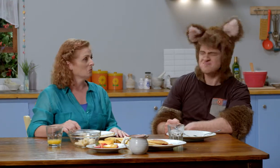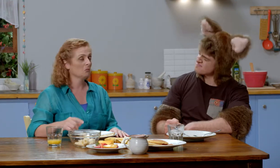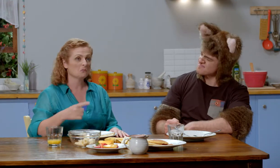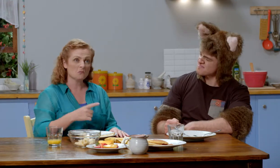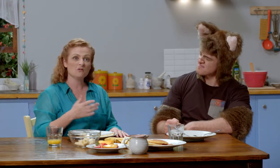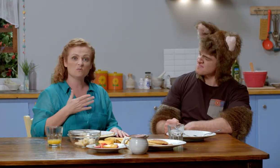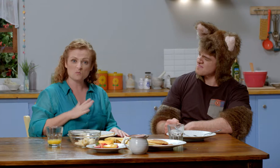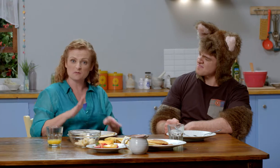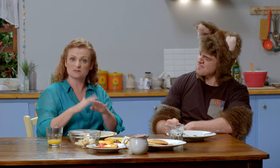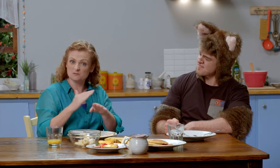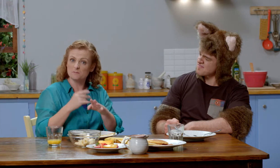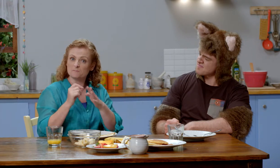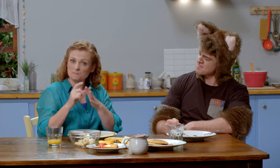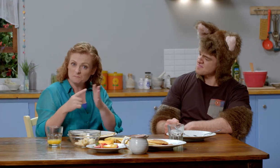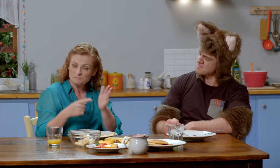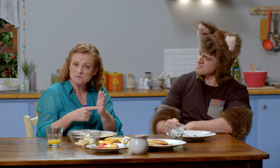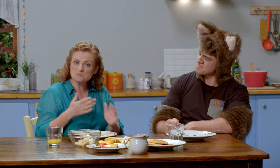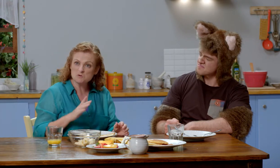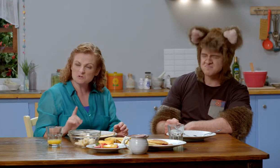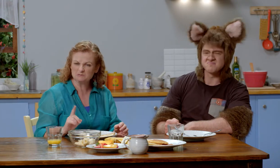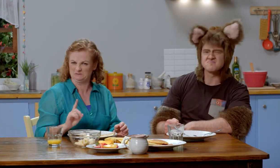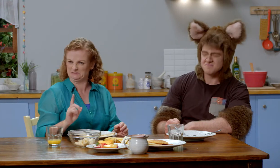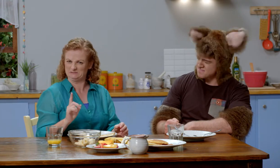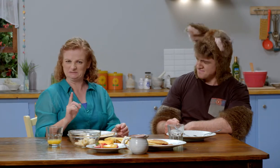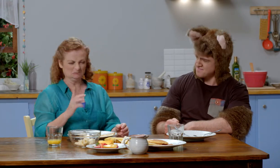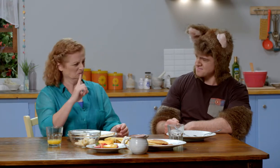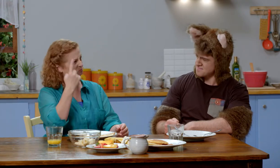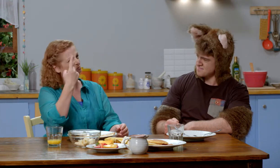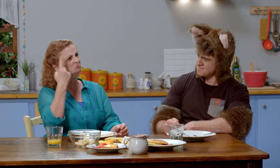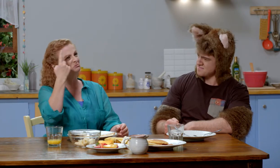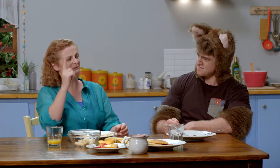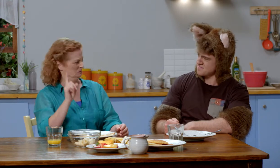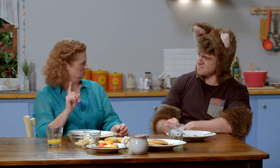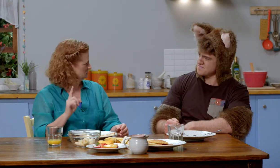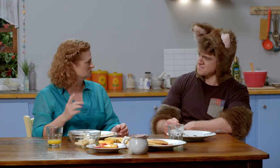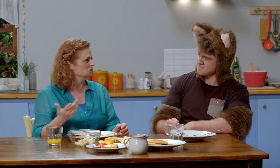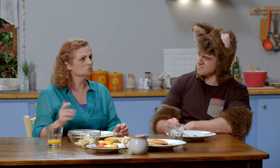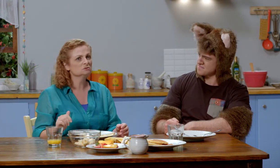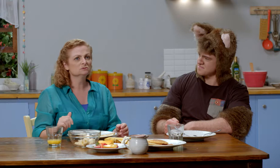Hmm, you want a pet? What kind of pet?